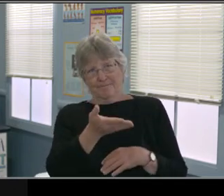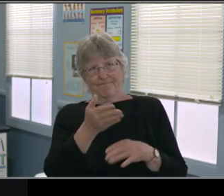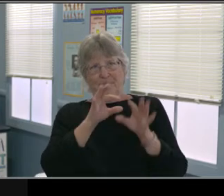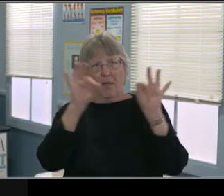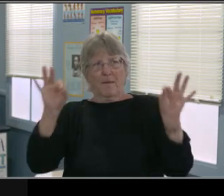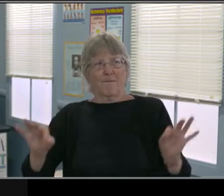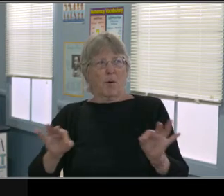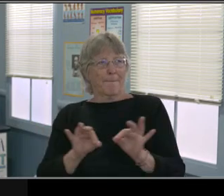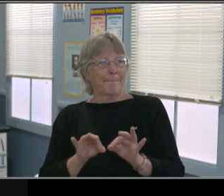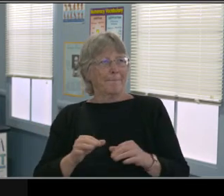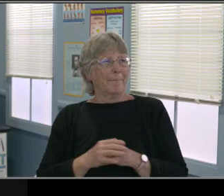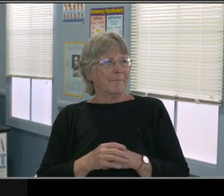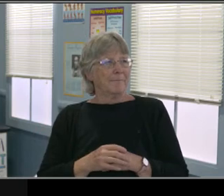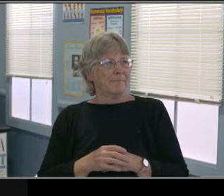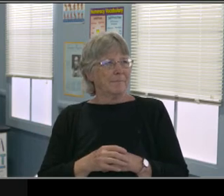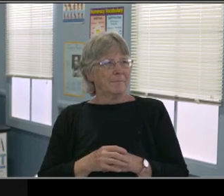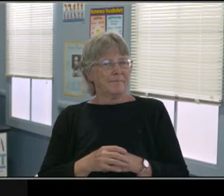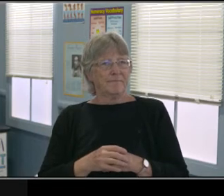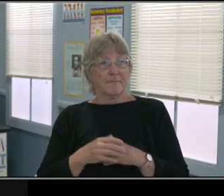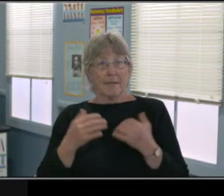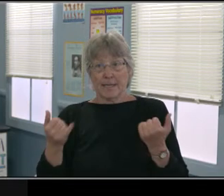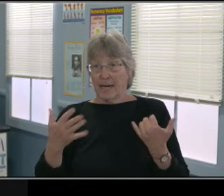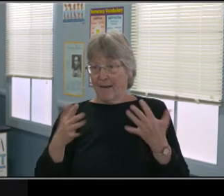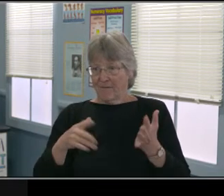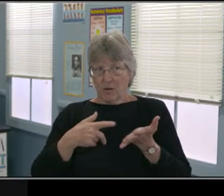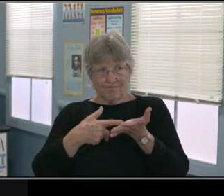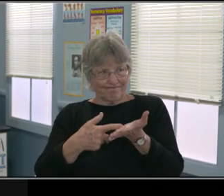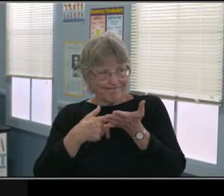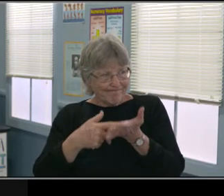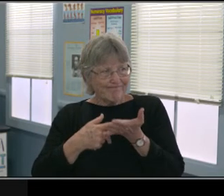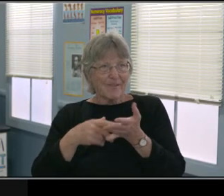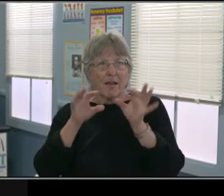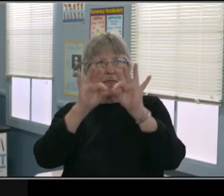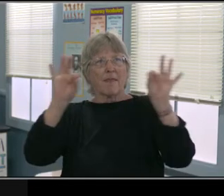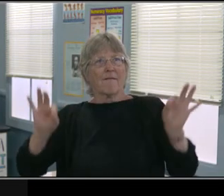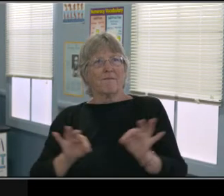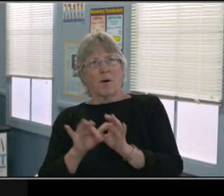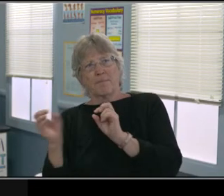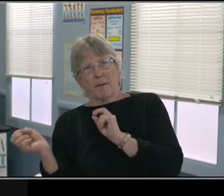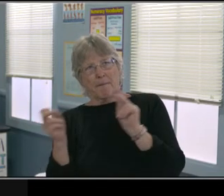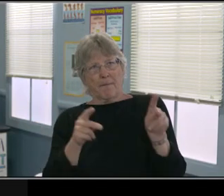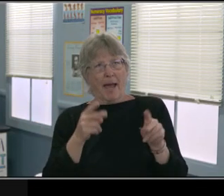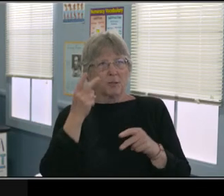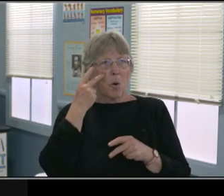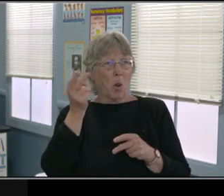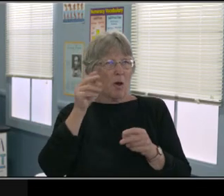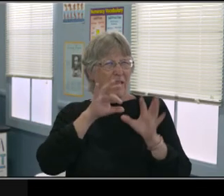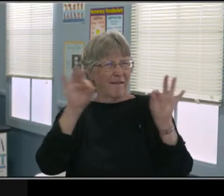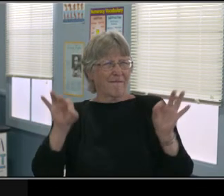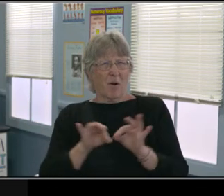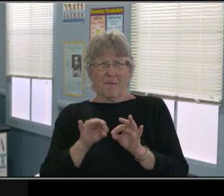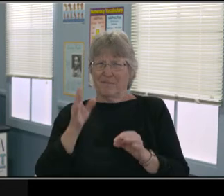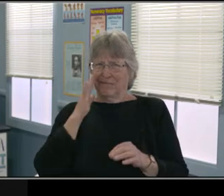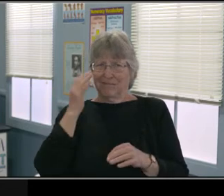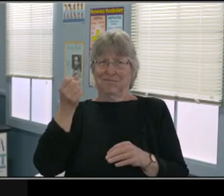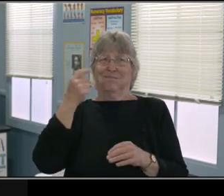that can only make our students learn better, access to the curriculum and enjoy the time more.